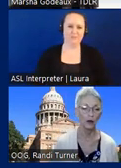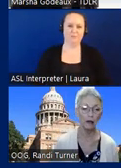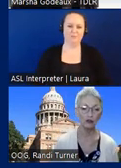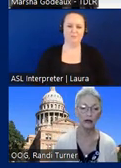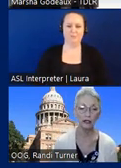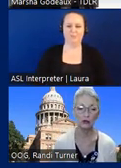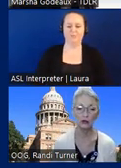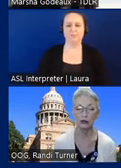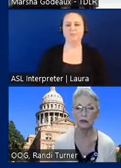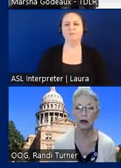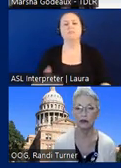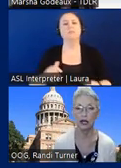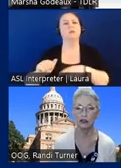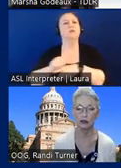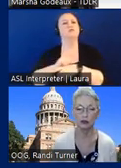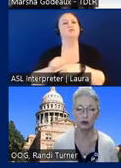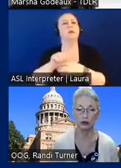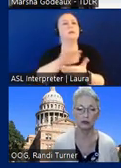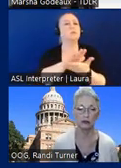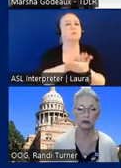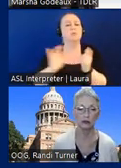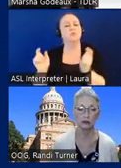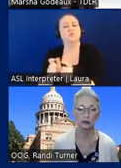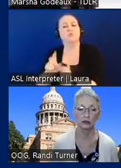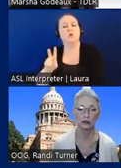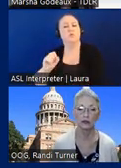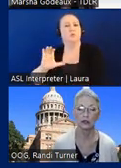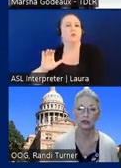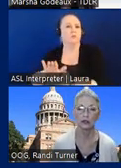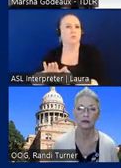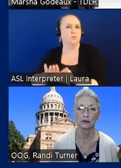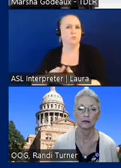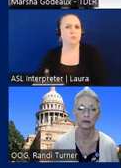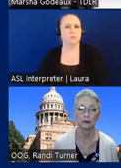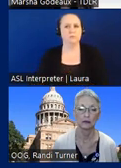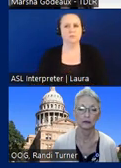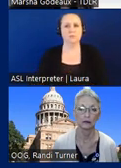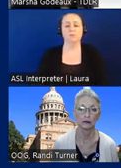what about training schools or small vocational schools training schools or small vocational